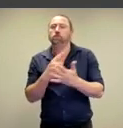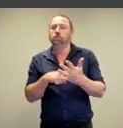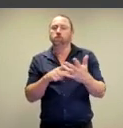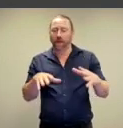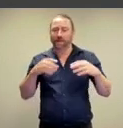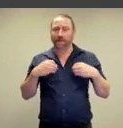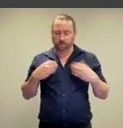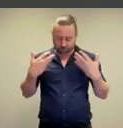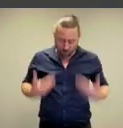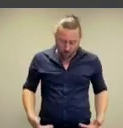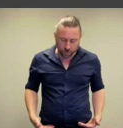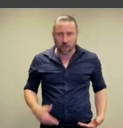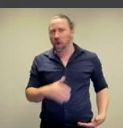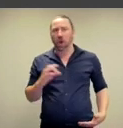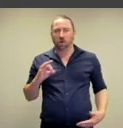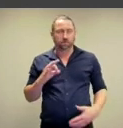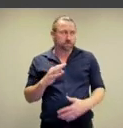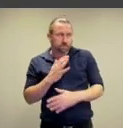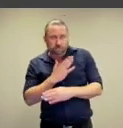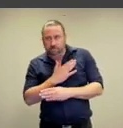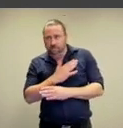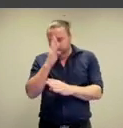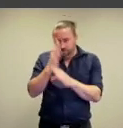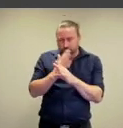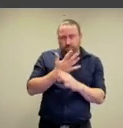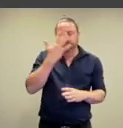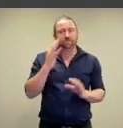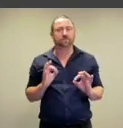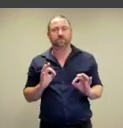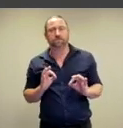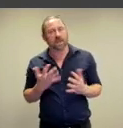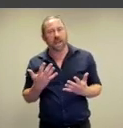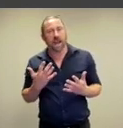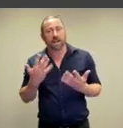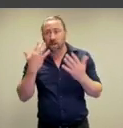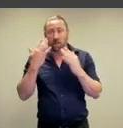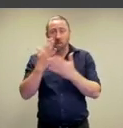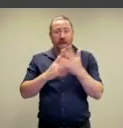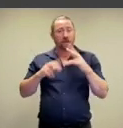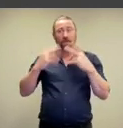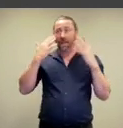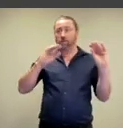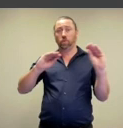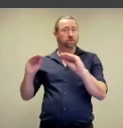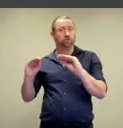opportunity to accept one's body